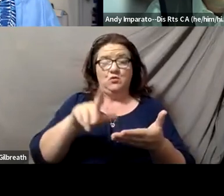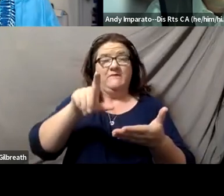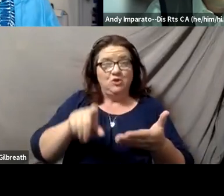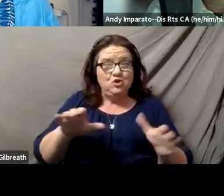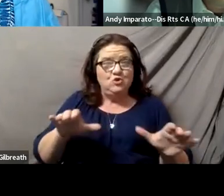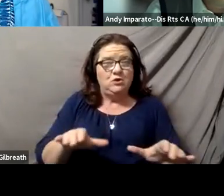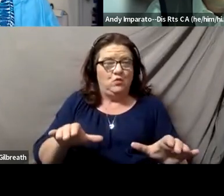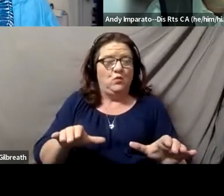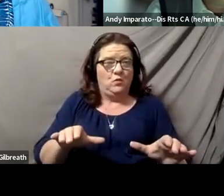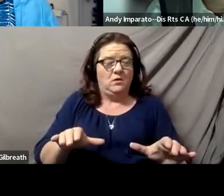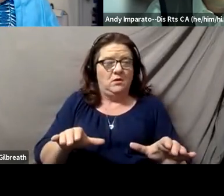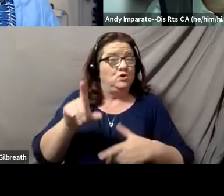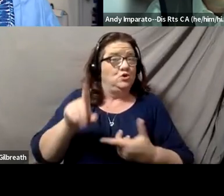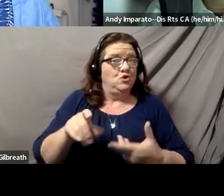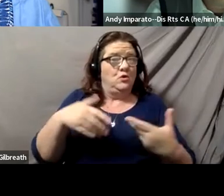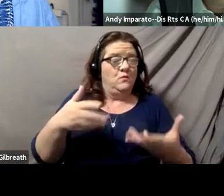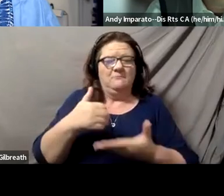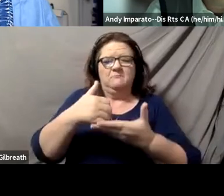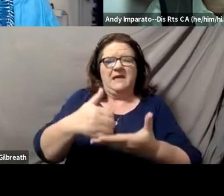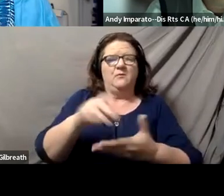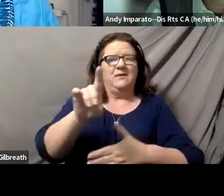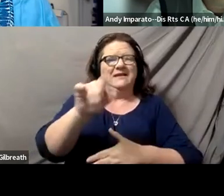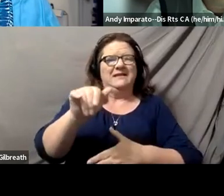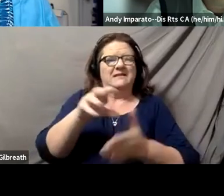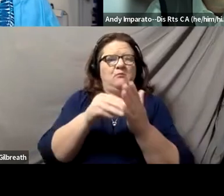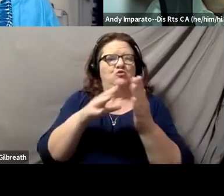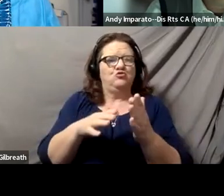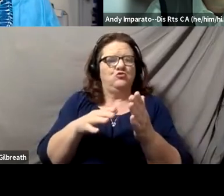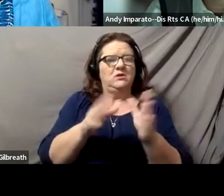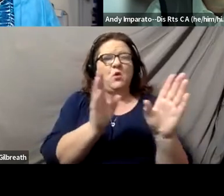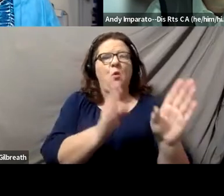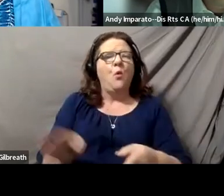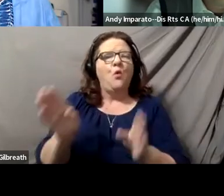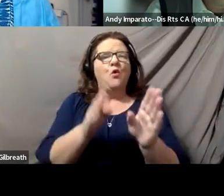is helping disabled students organize the cultural center,